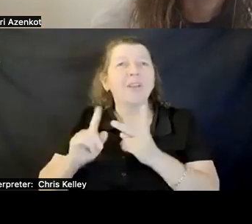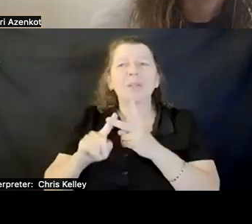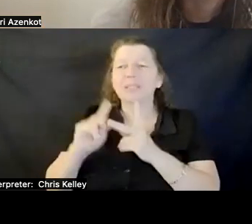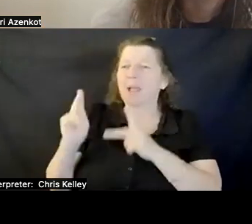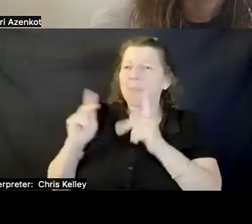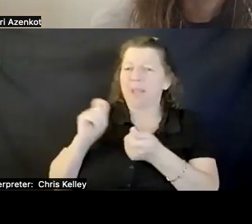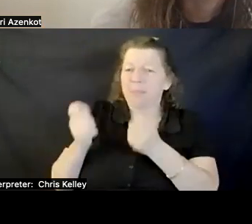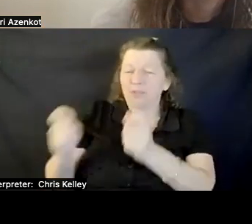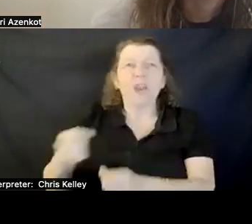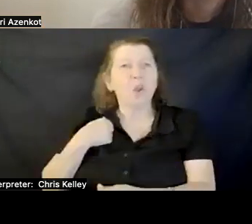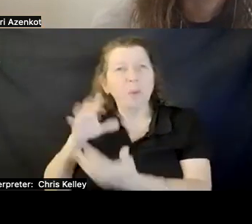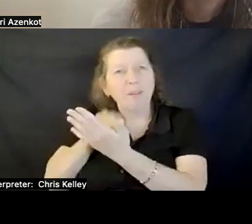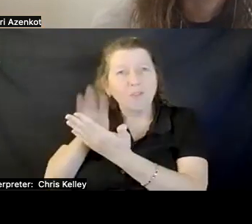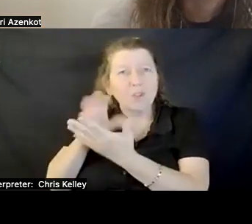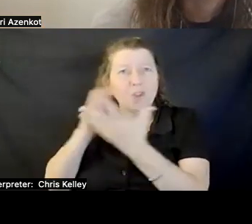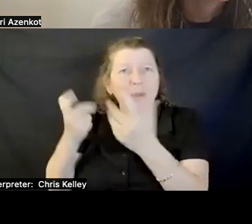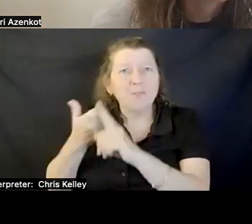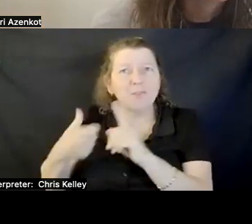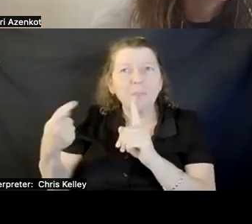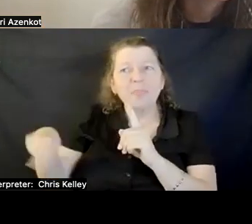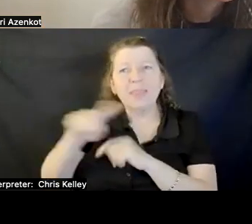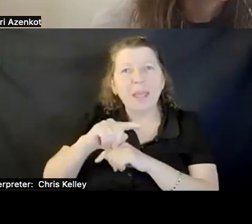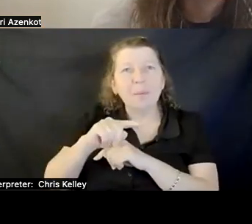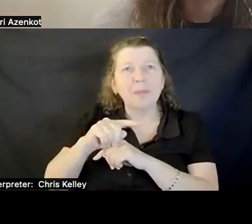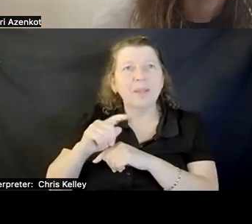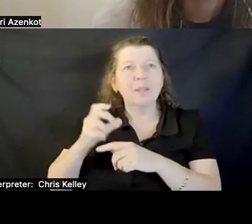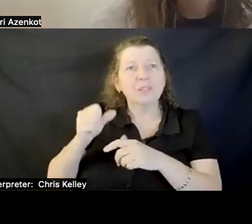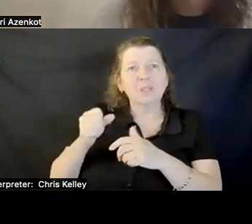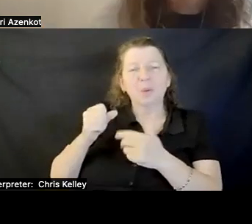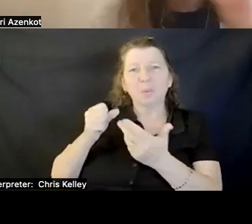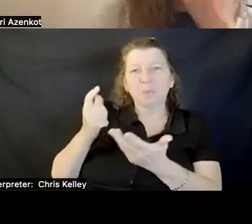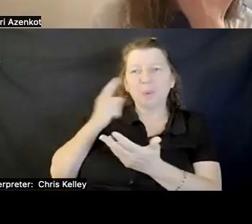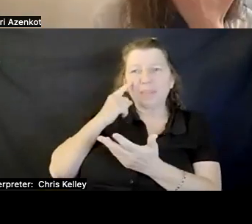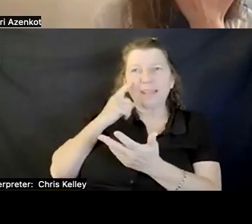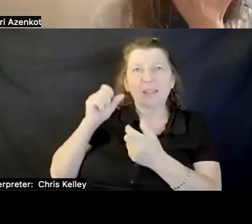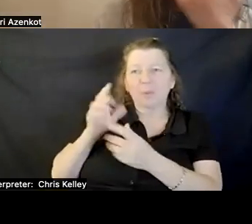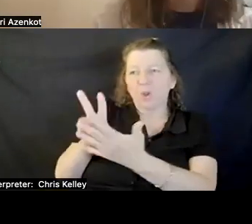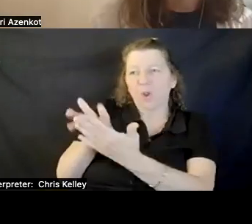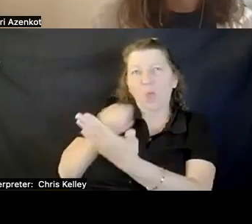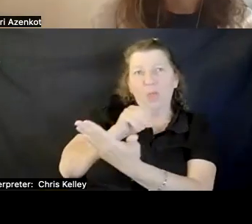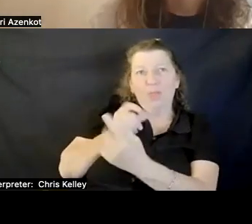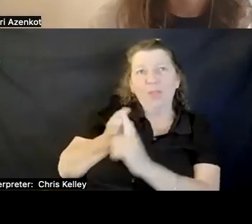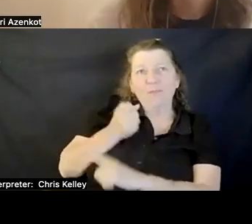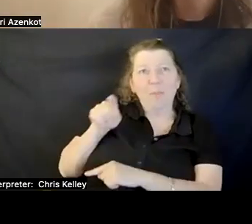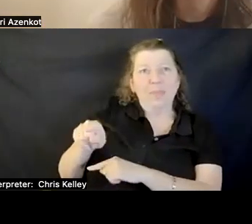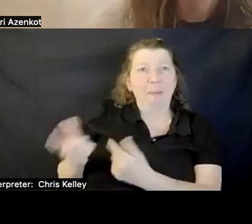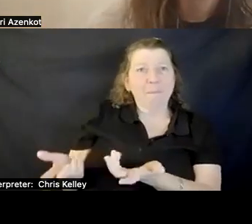THEIR SETTINGS AND THEY ARE SO FREE TO DO IT PERSONALLY. WE SHOULD BE ABLE TO DO THAT IN VR.